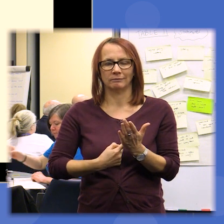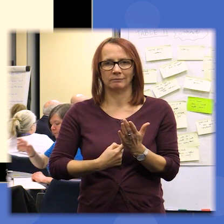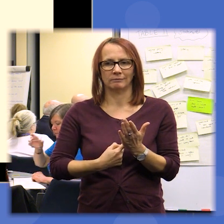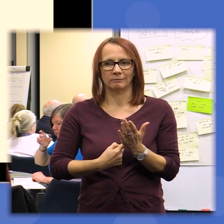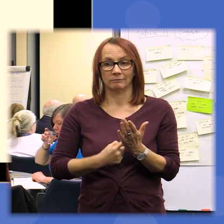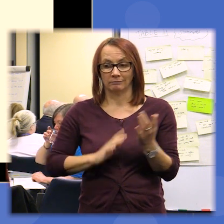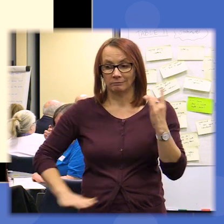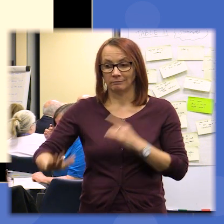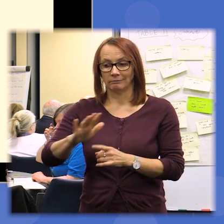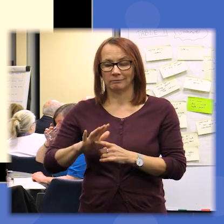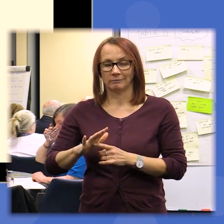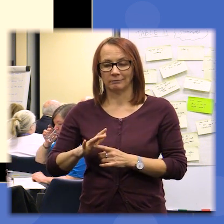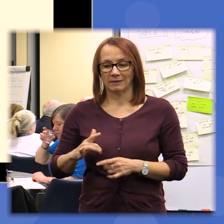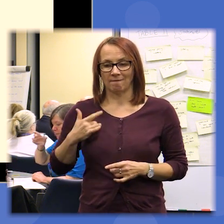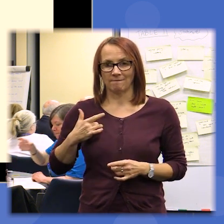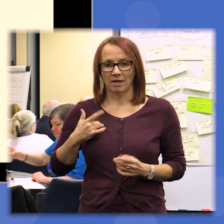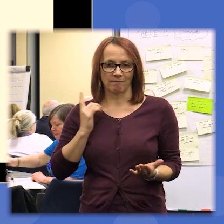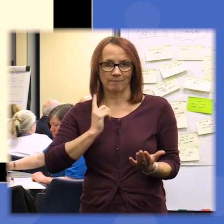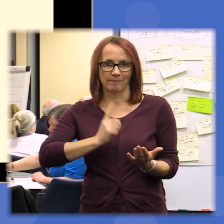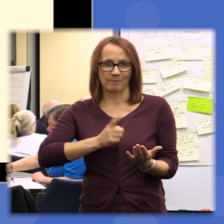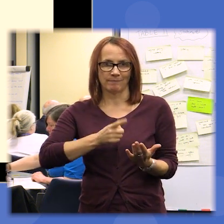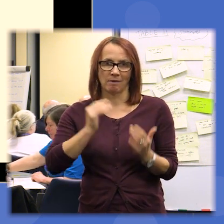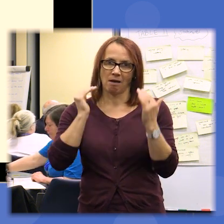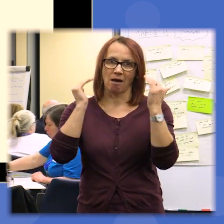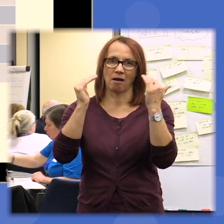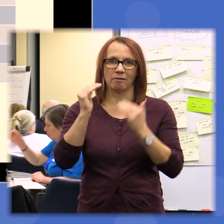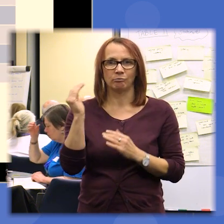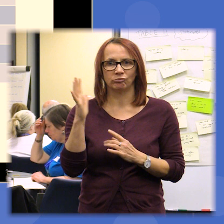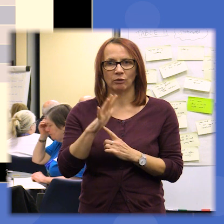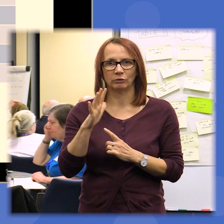this room people felt were a high priority so what we're going to do now